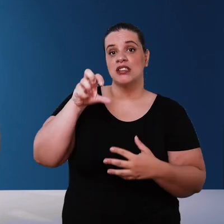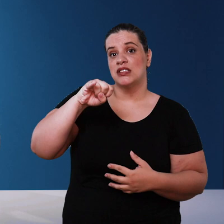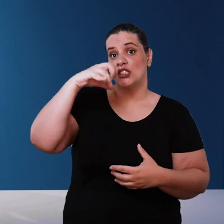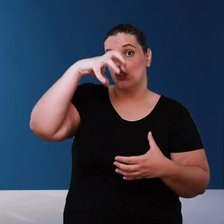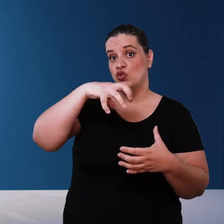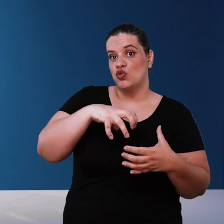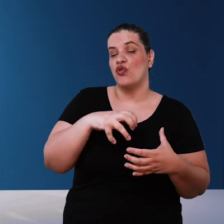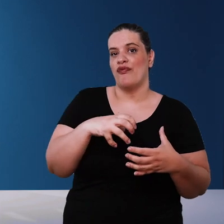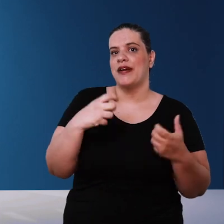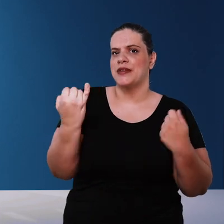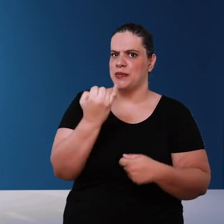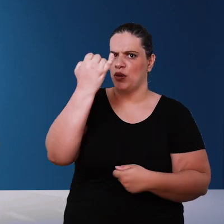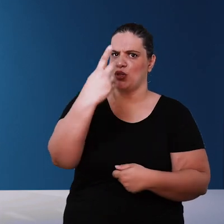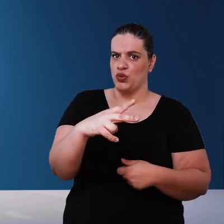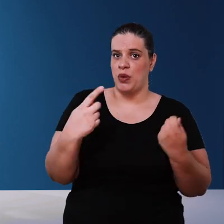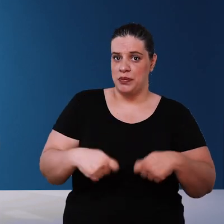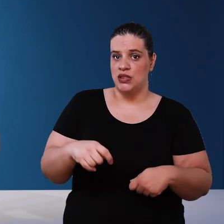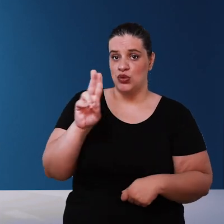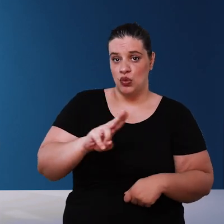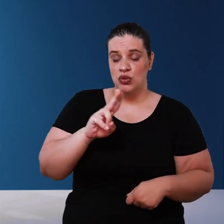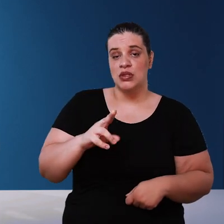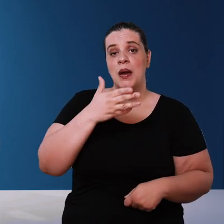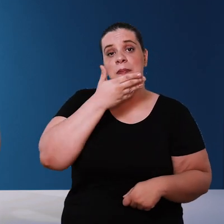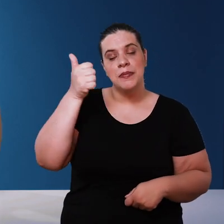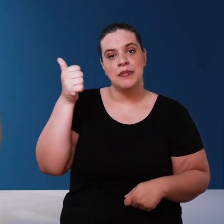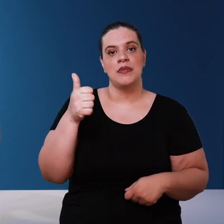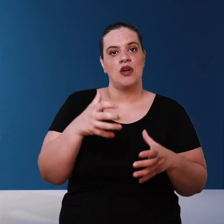important source of supply for you , the point is to increase the storage a little,